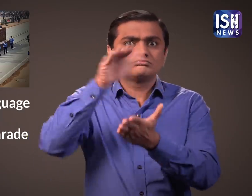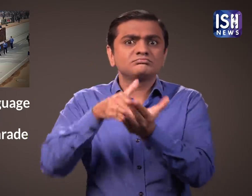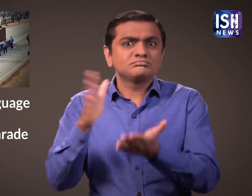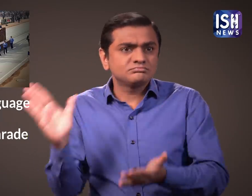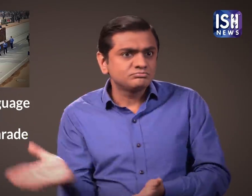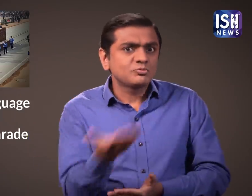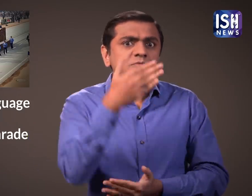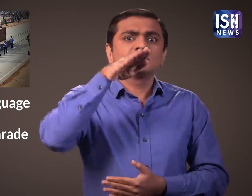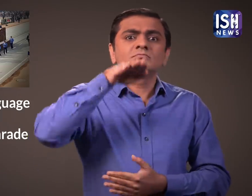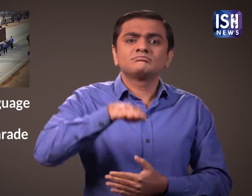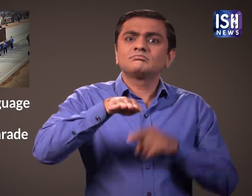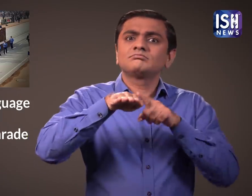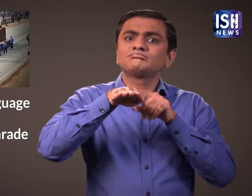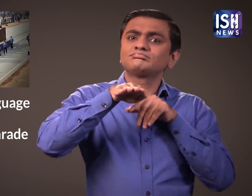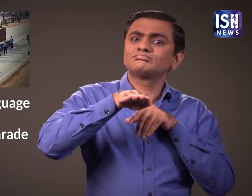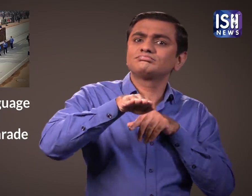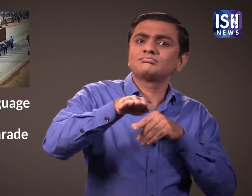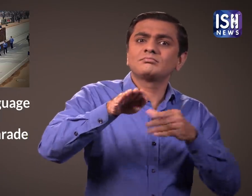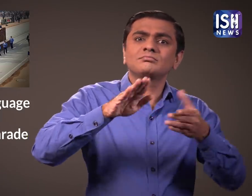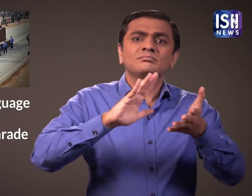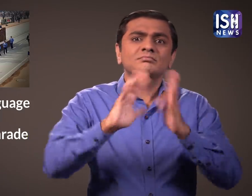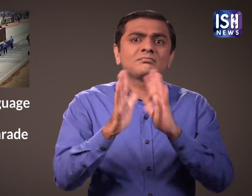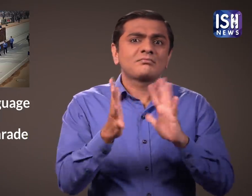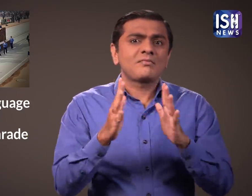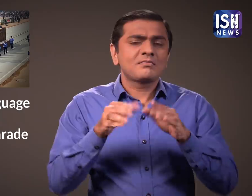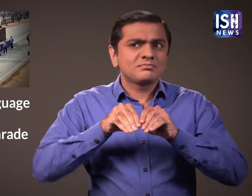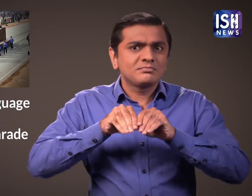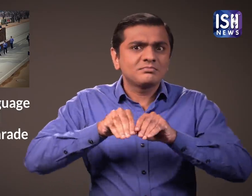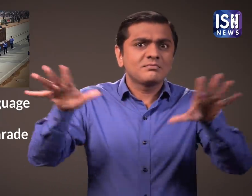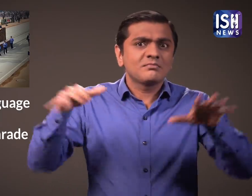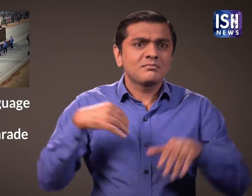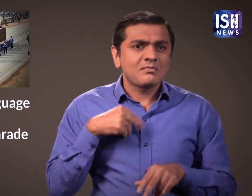gave ISLRTC the opportunity to showcase such a tableau.